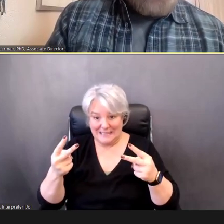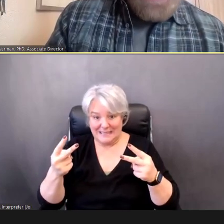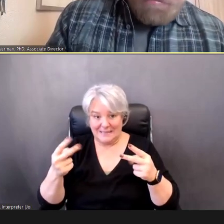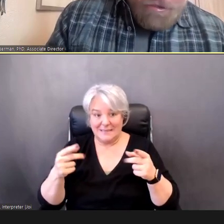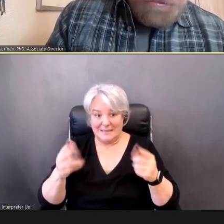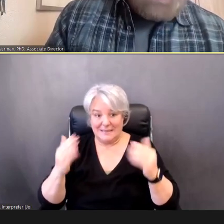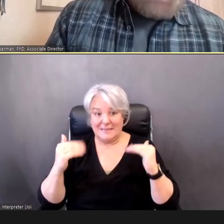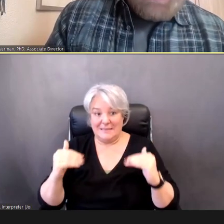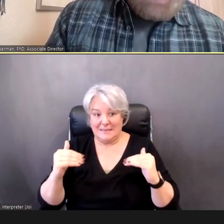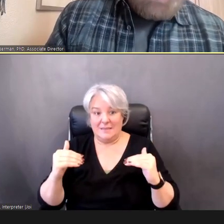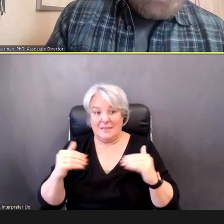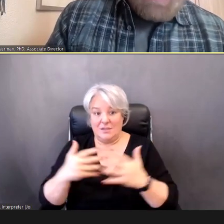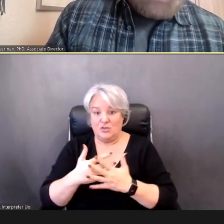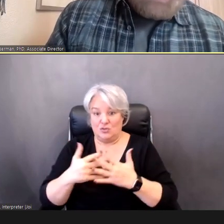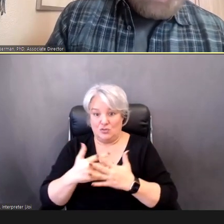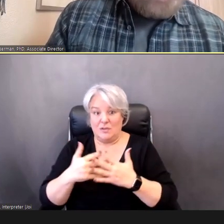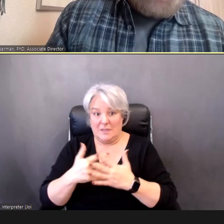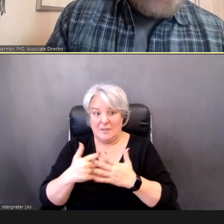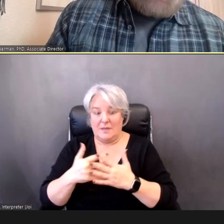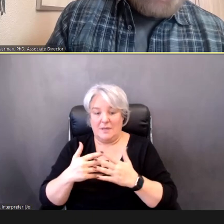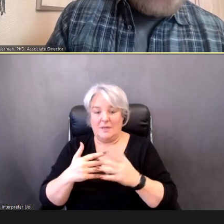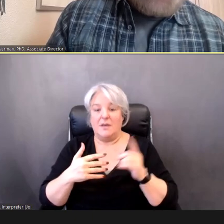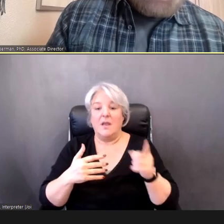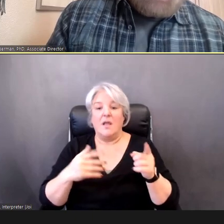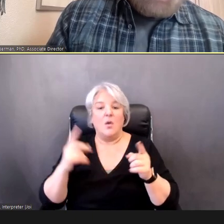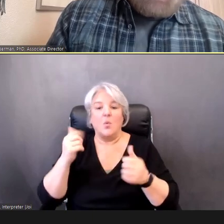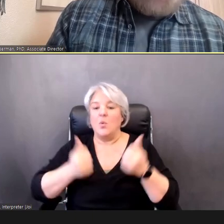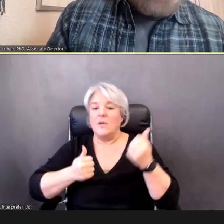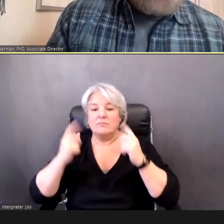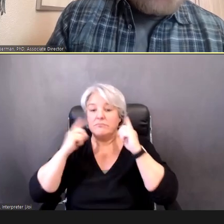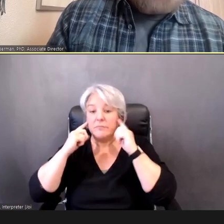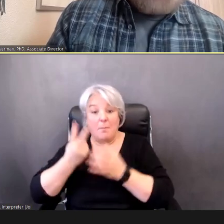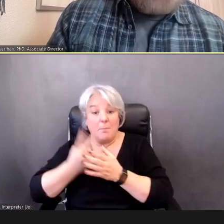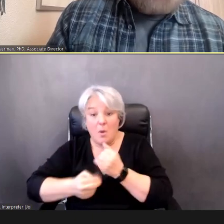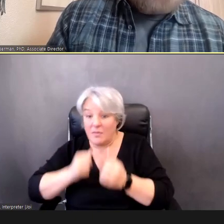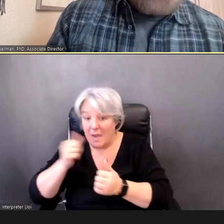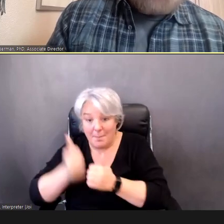is conducted, in approximately two weeks.